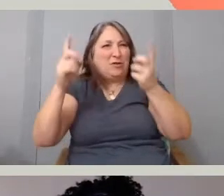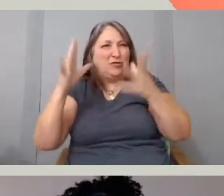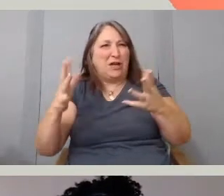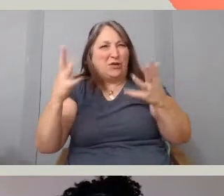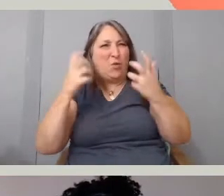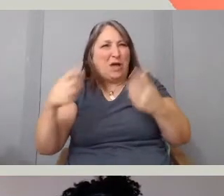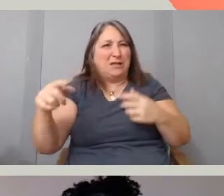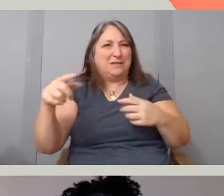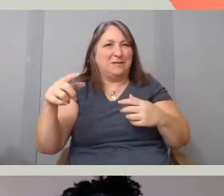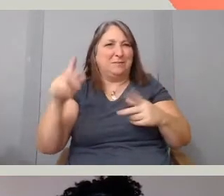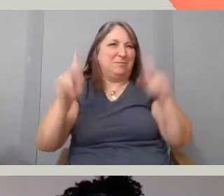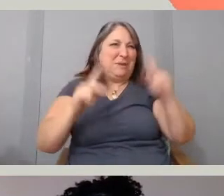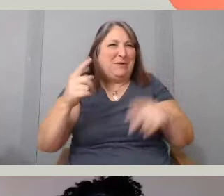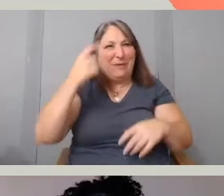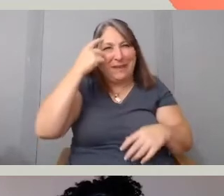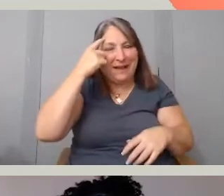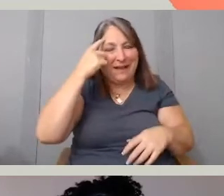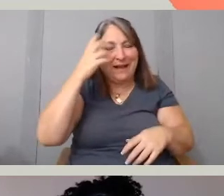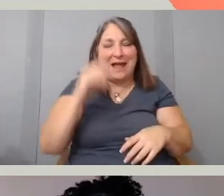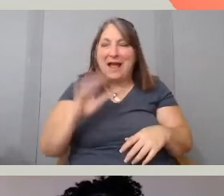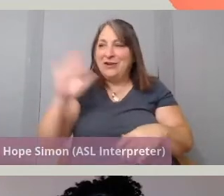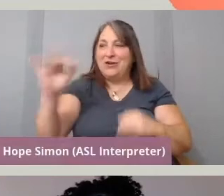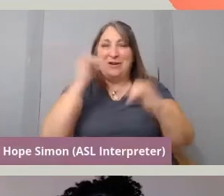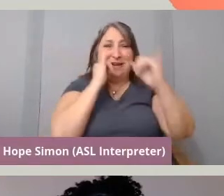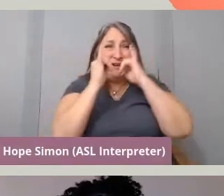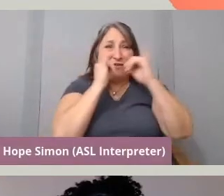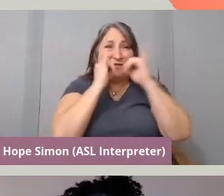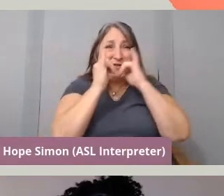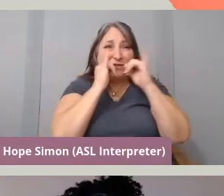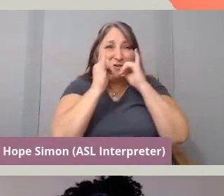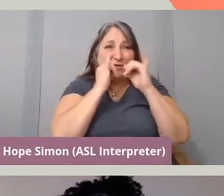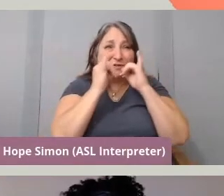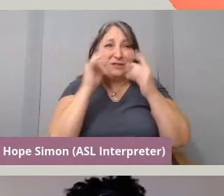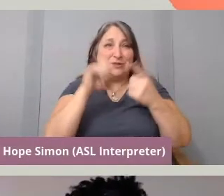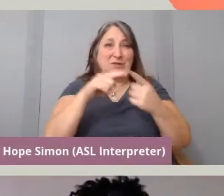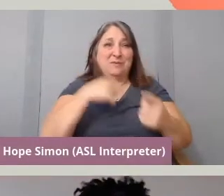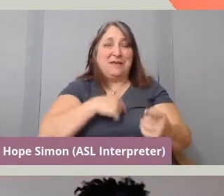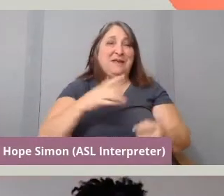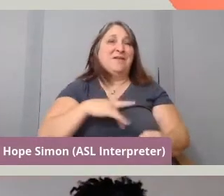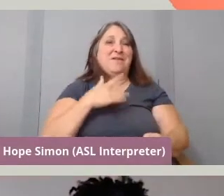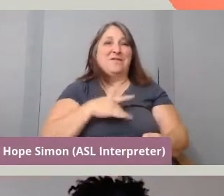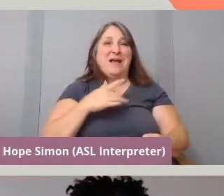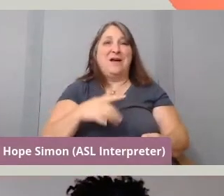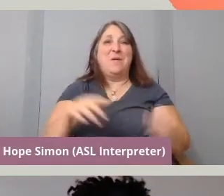and your interviews actually, to me it felt like more like a conversation,